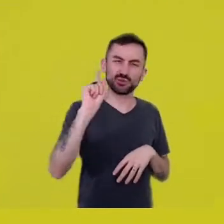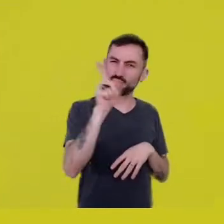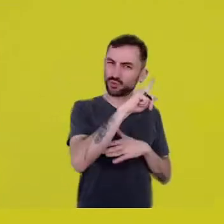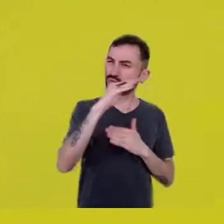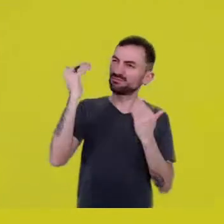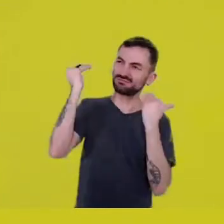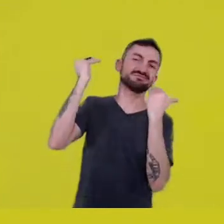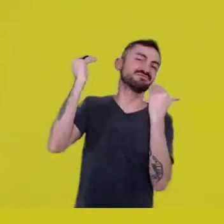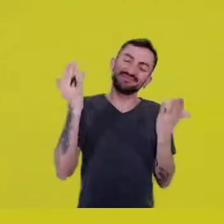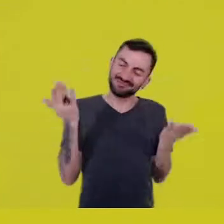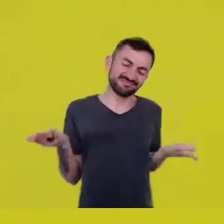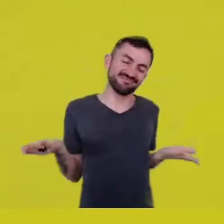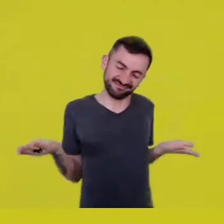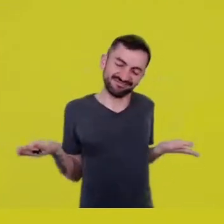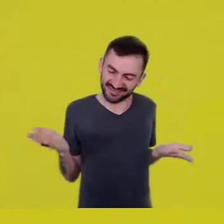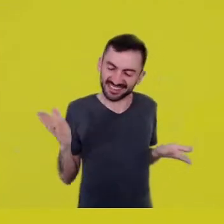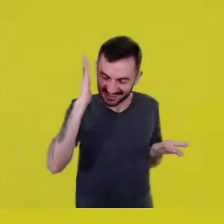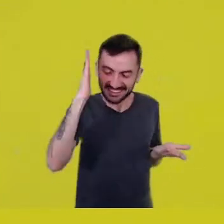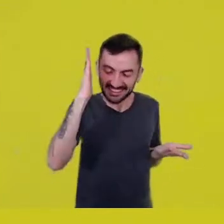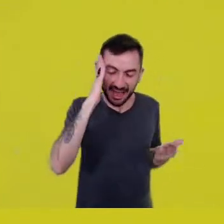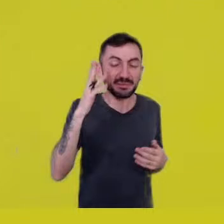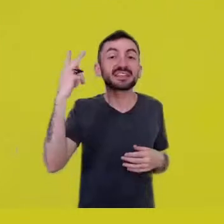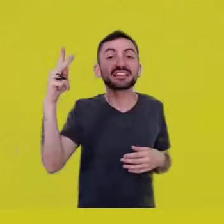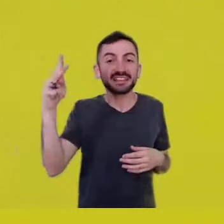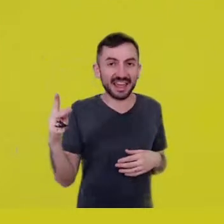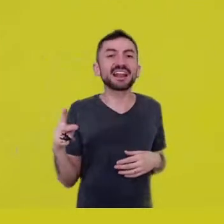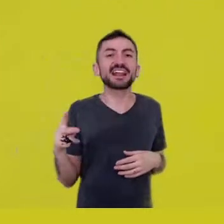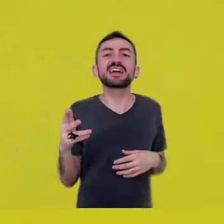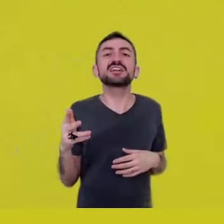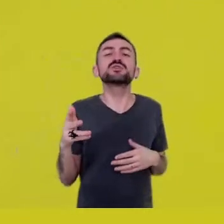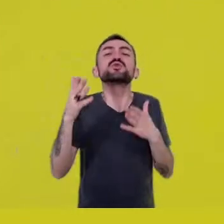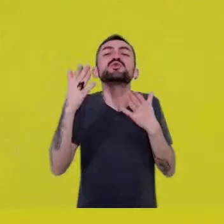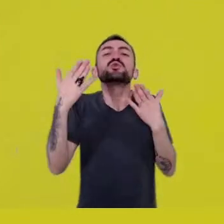we cannot imagine that she wishes to prolong this thing,